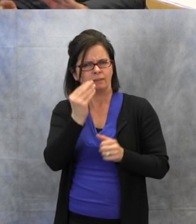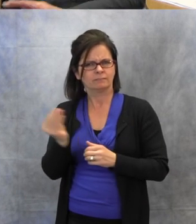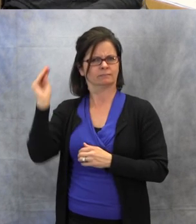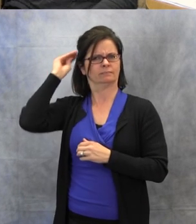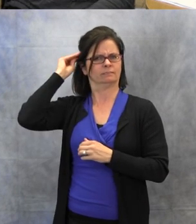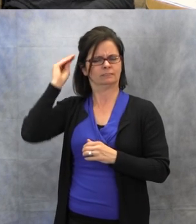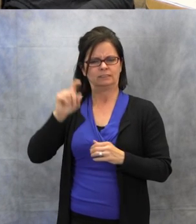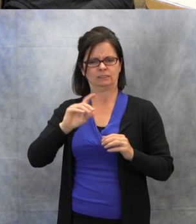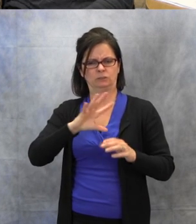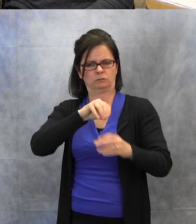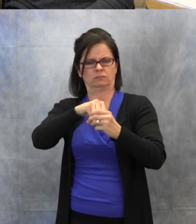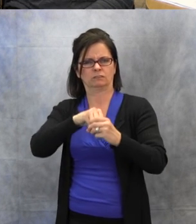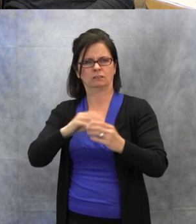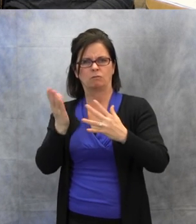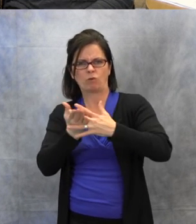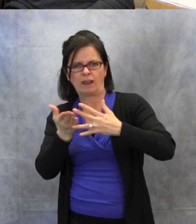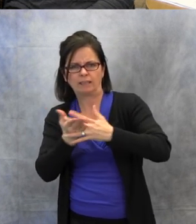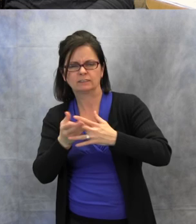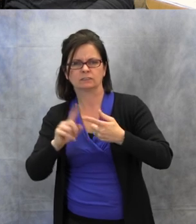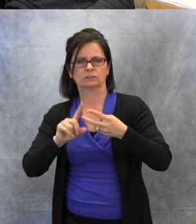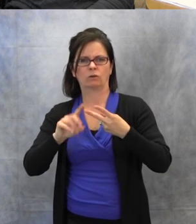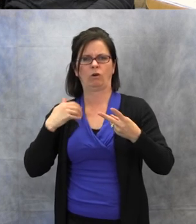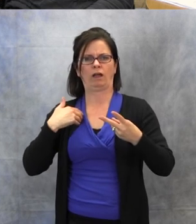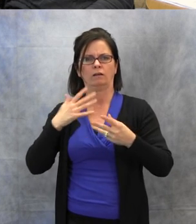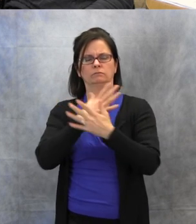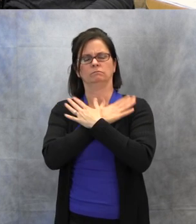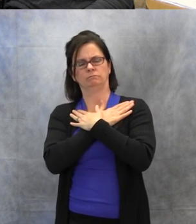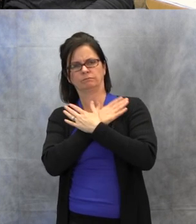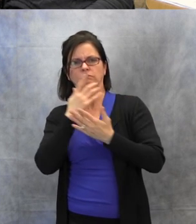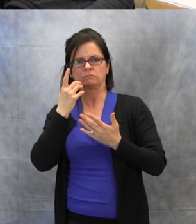from all the listening and watching. It's very helpful.